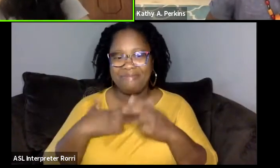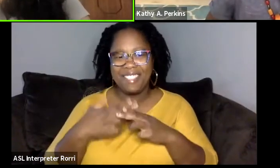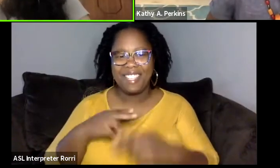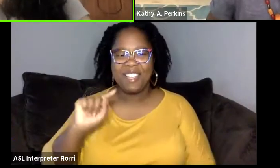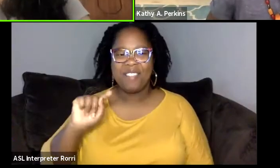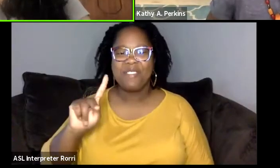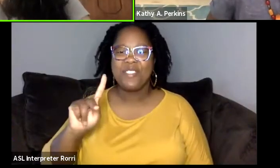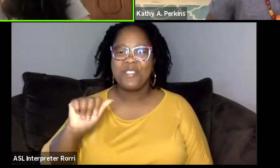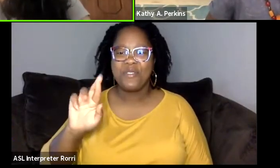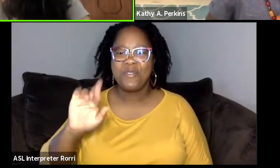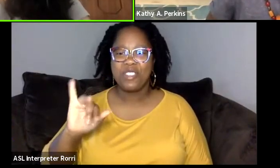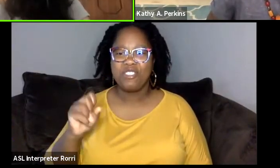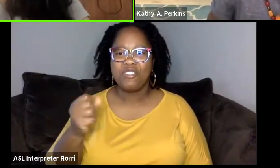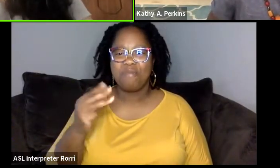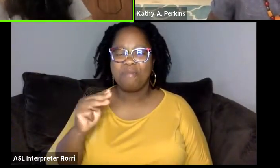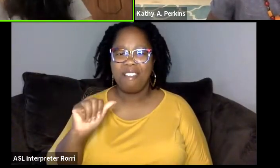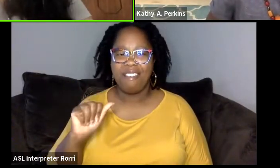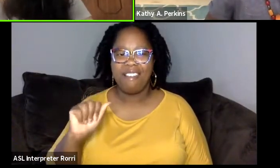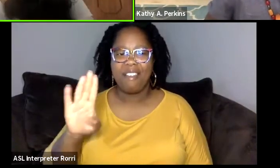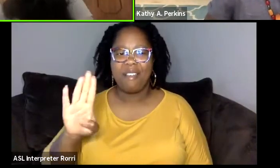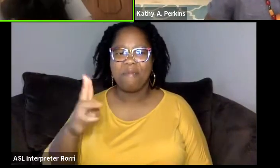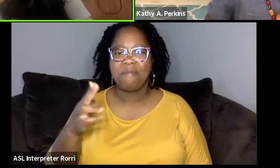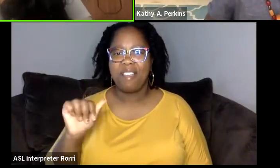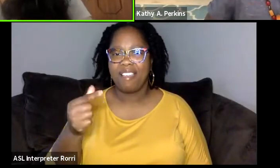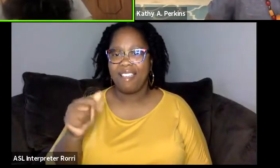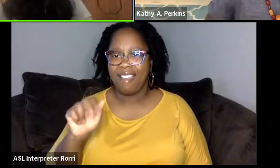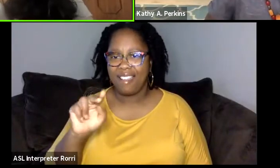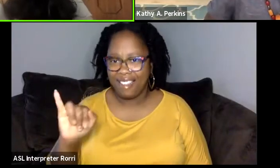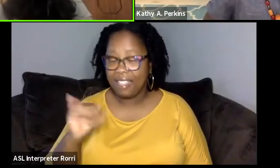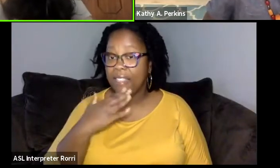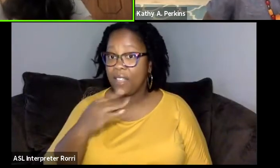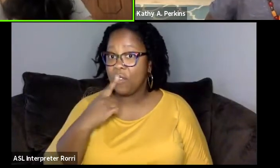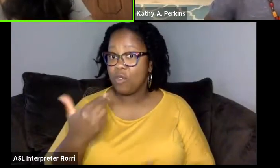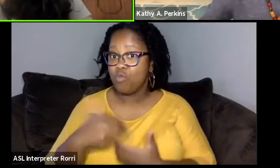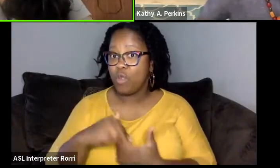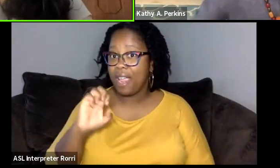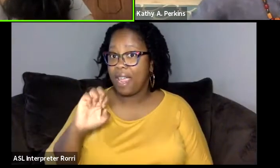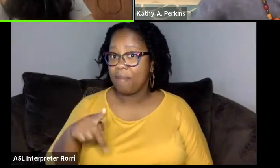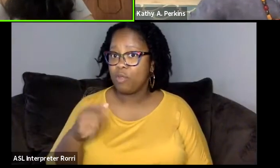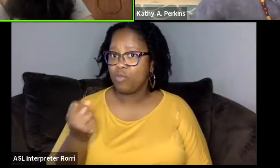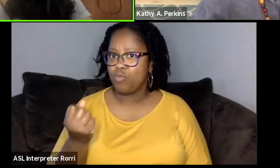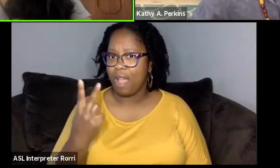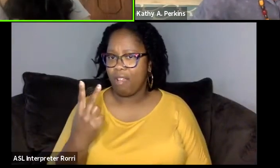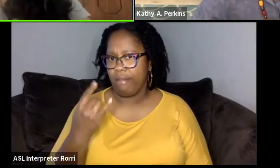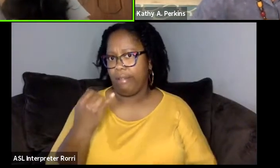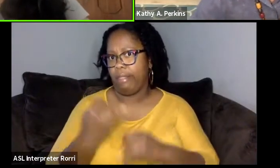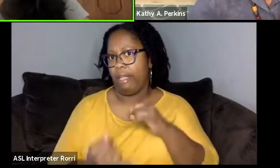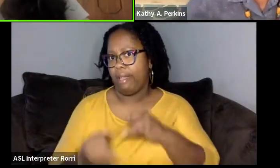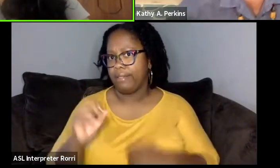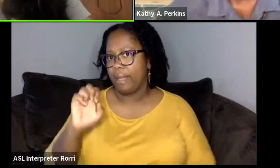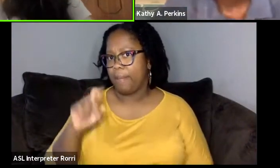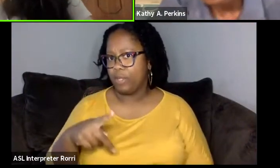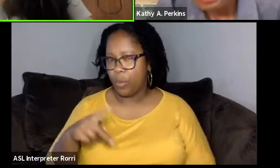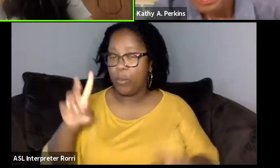I thank you all for joining us for episode 12, The last episode in our season of the Stories Women Carry.